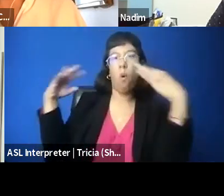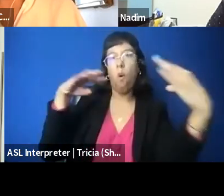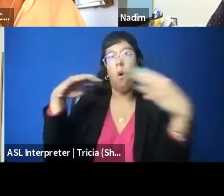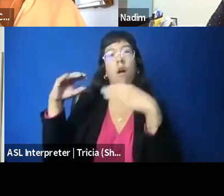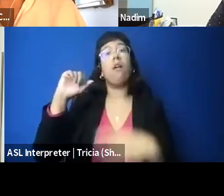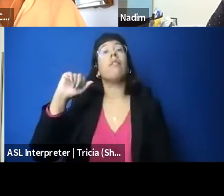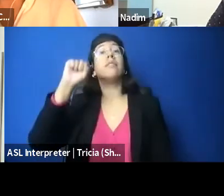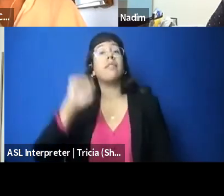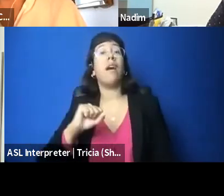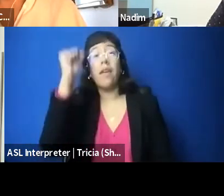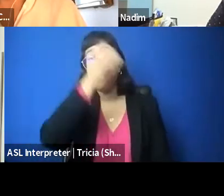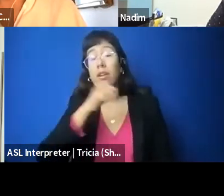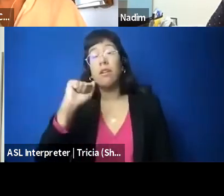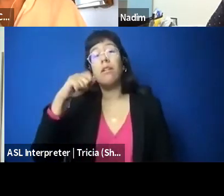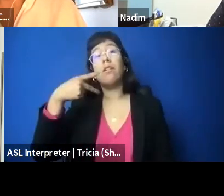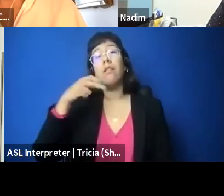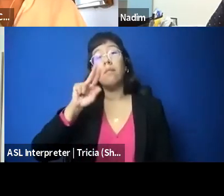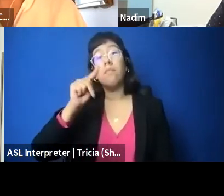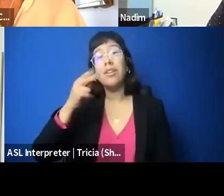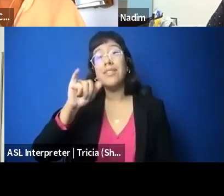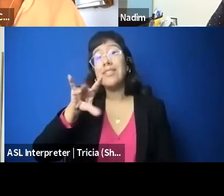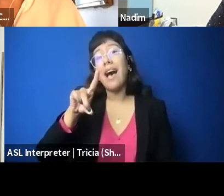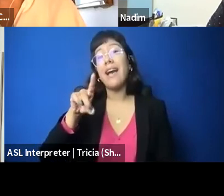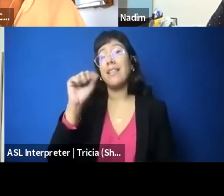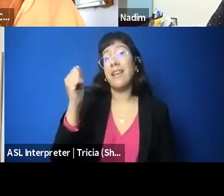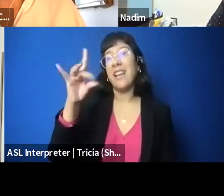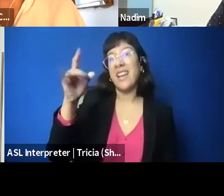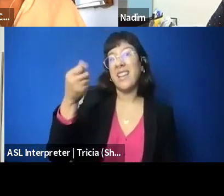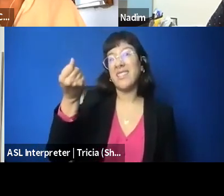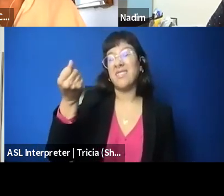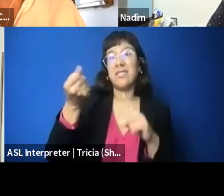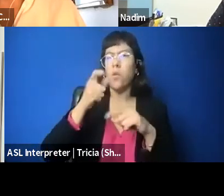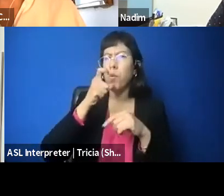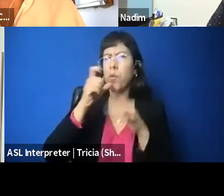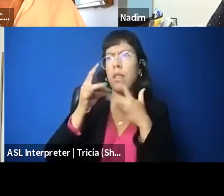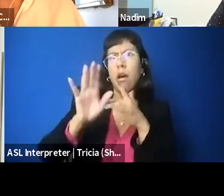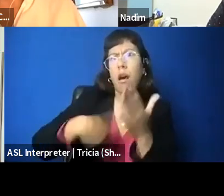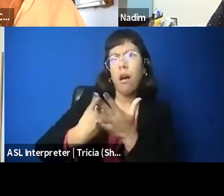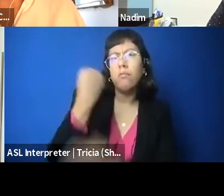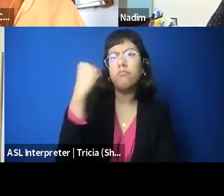often students were on the sort of cutting edge of activism and sort of free speech, right?